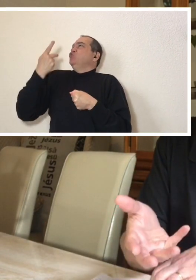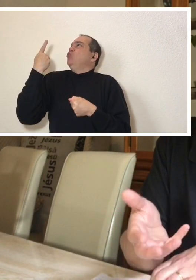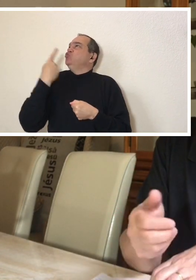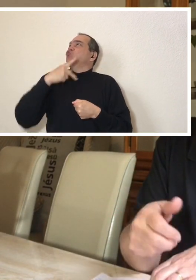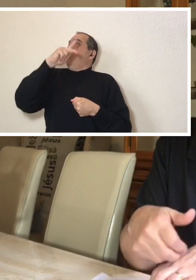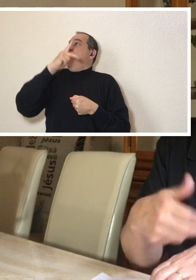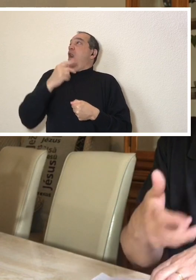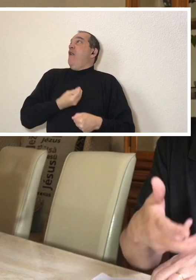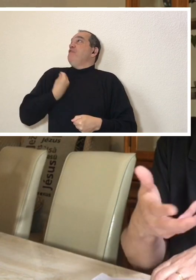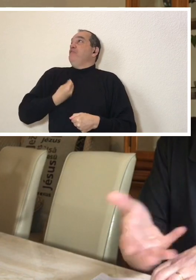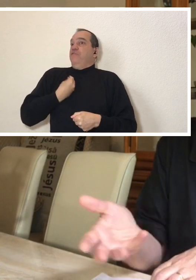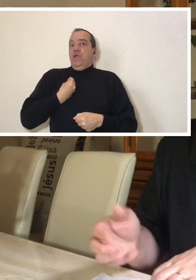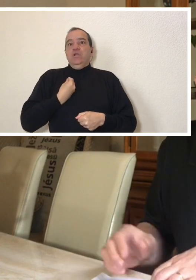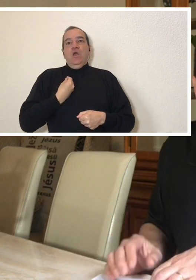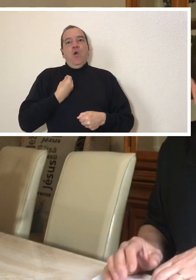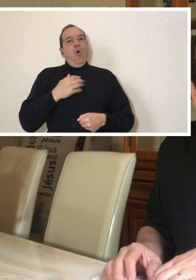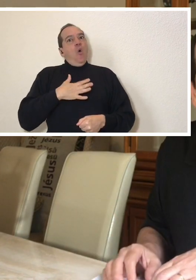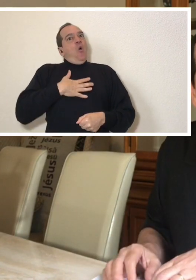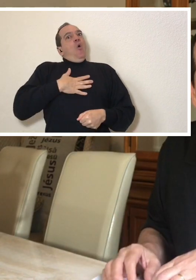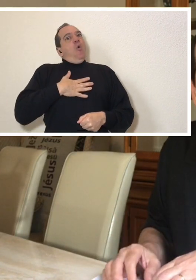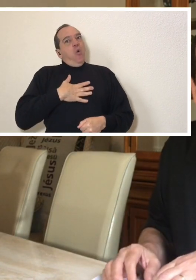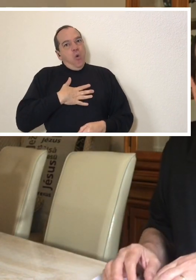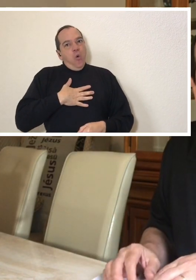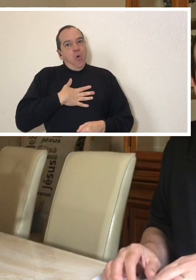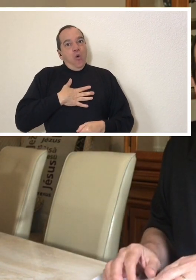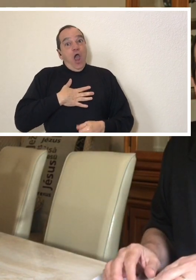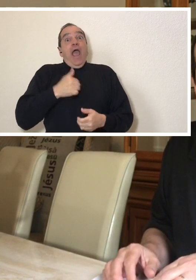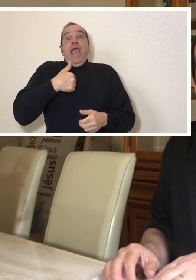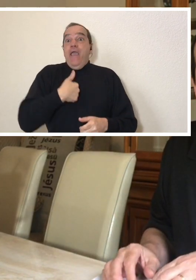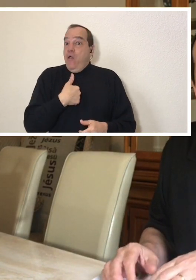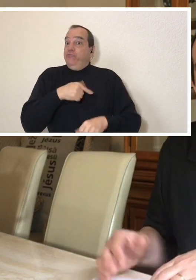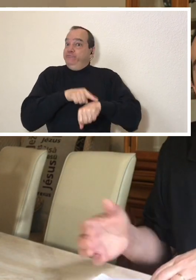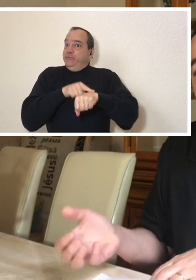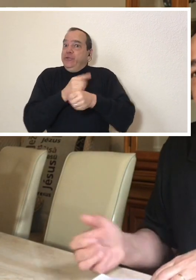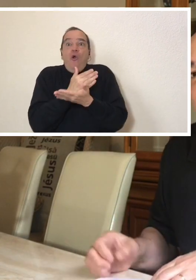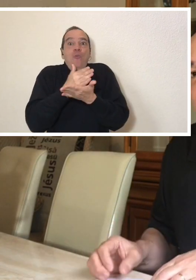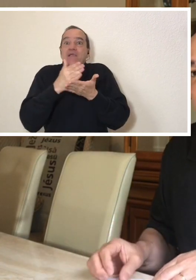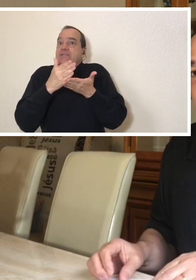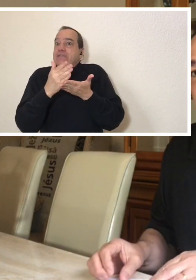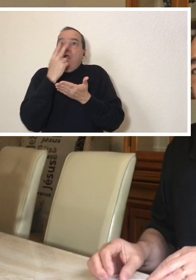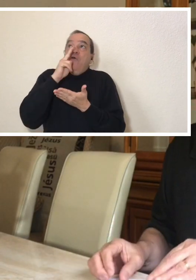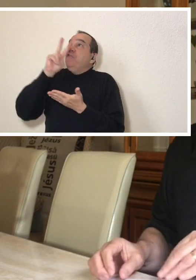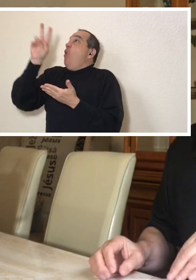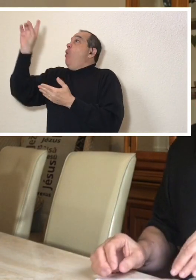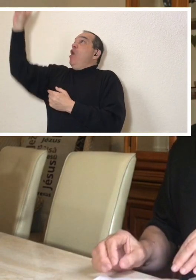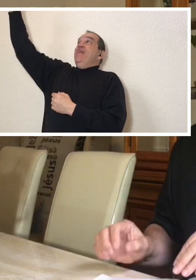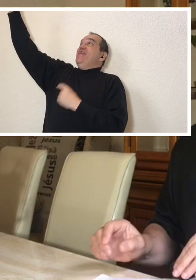I take care of every detail for you. At that moment I started to see that